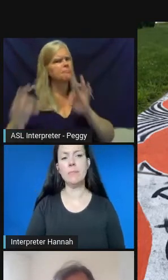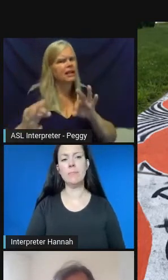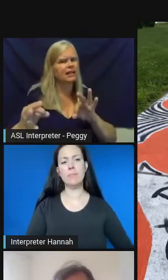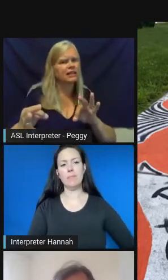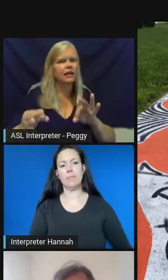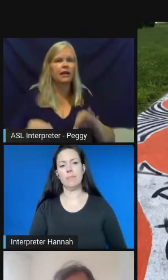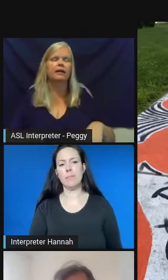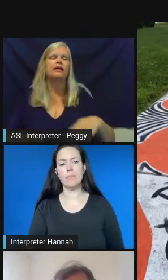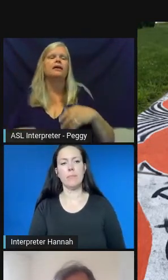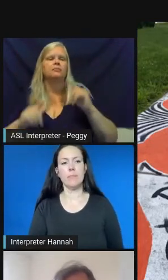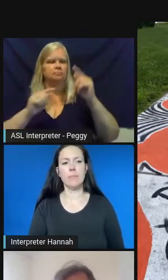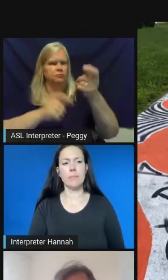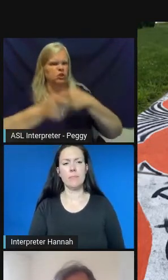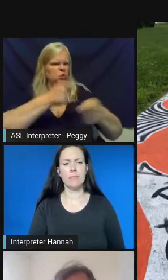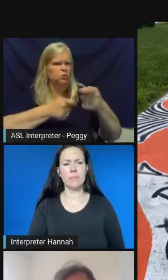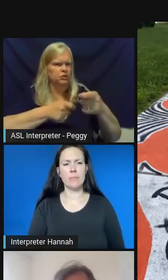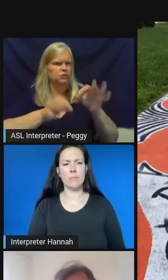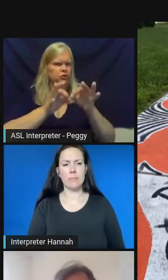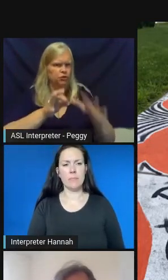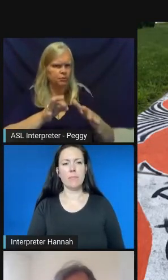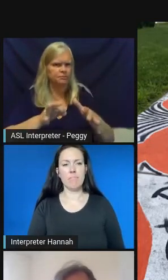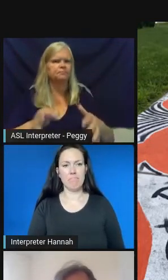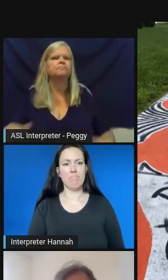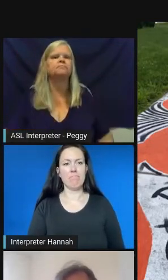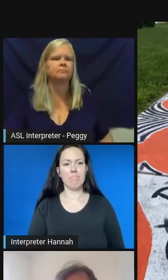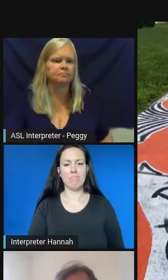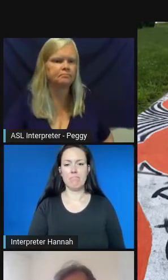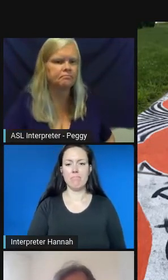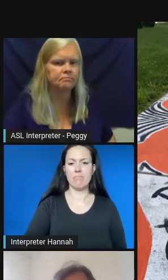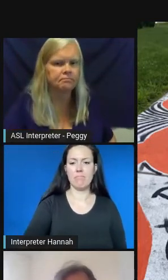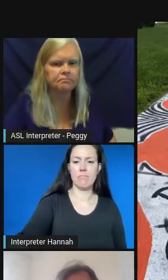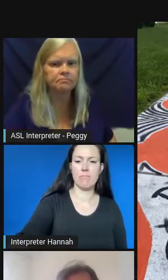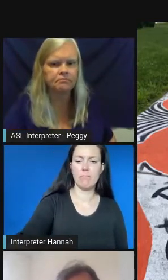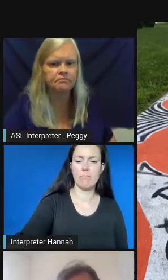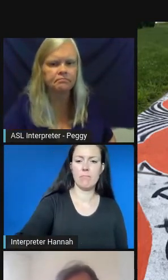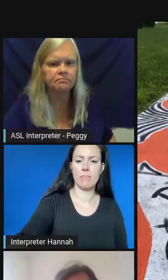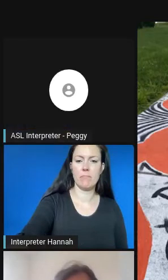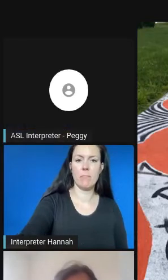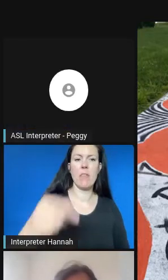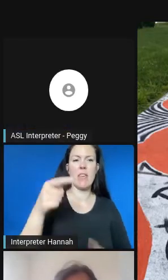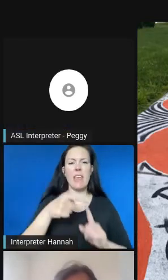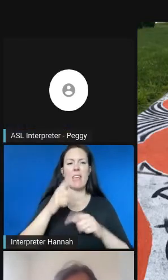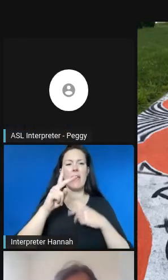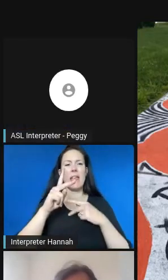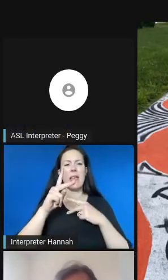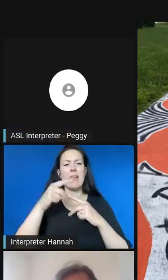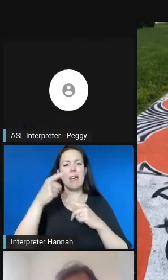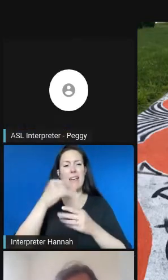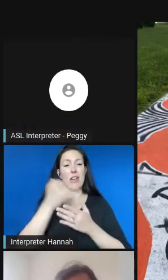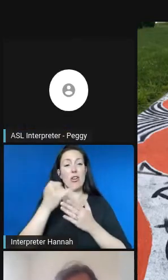Artists-in-residencies are really a different type of artist who knows how to work with lots of different